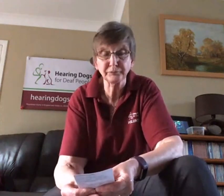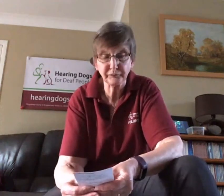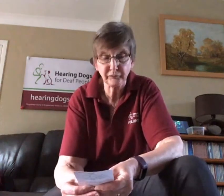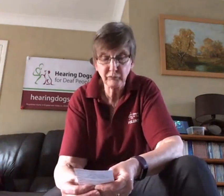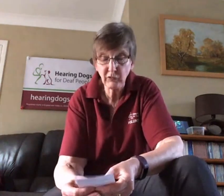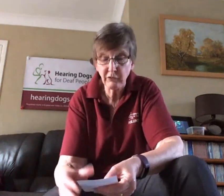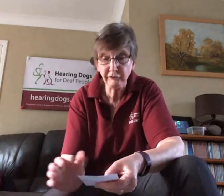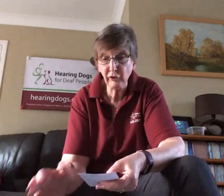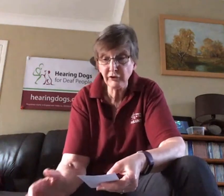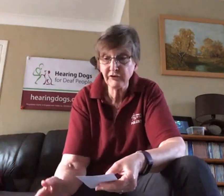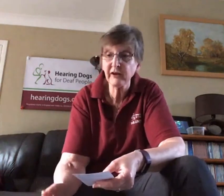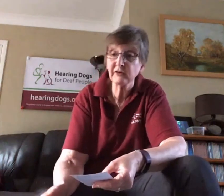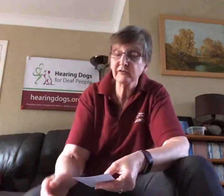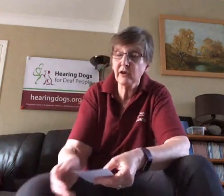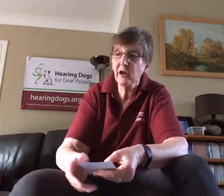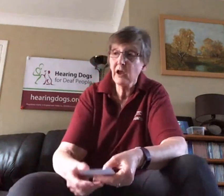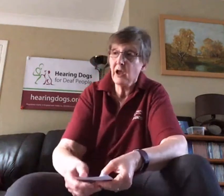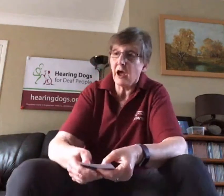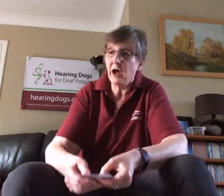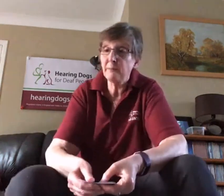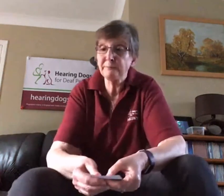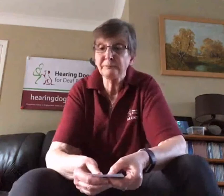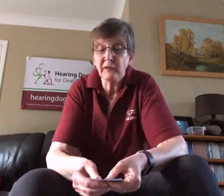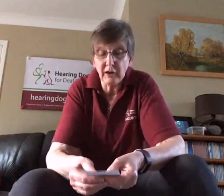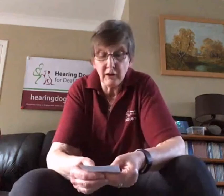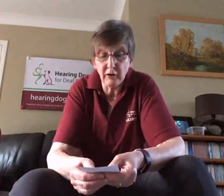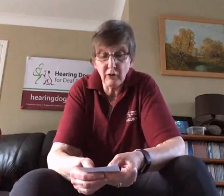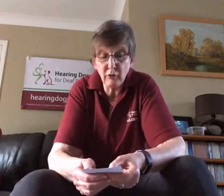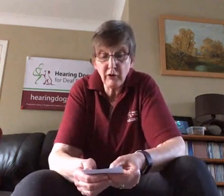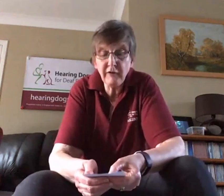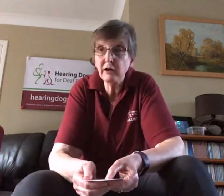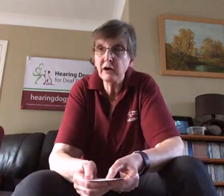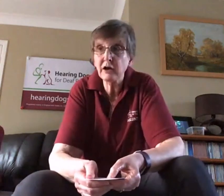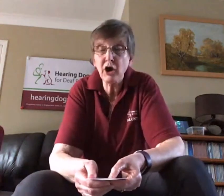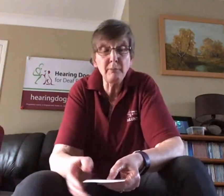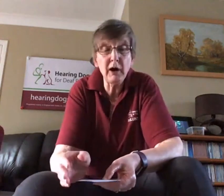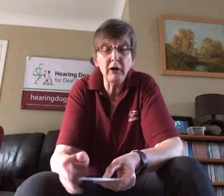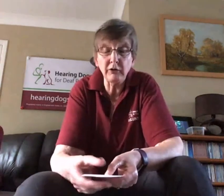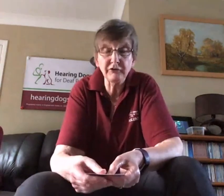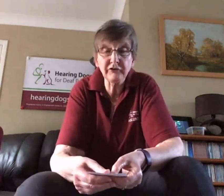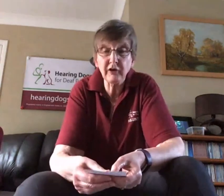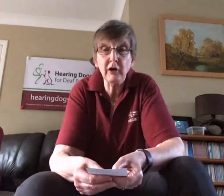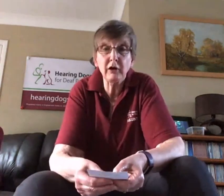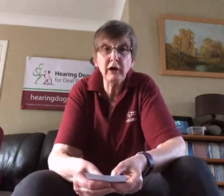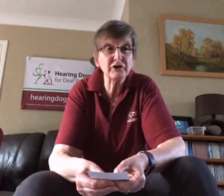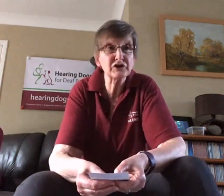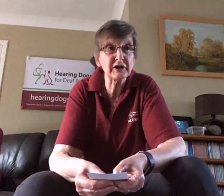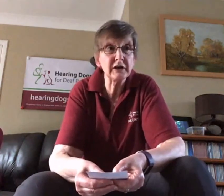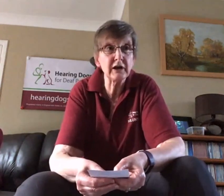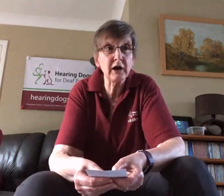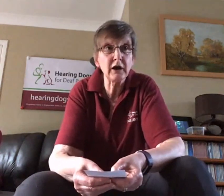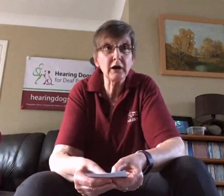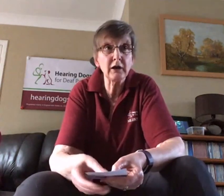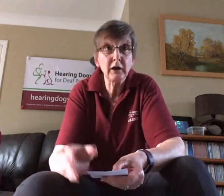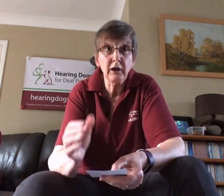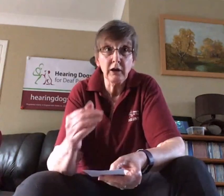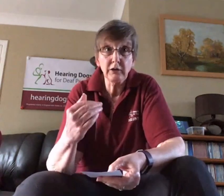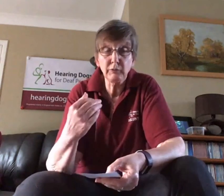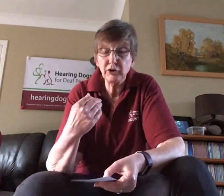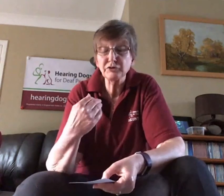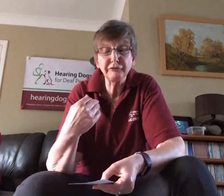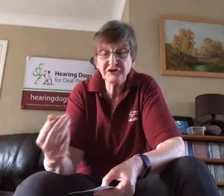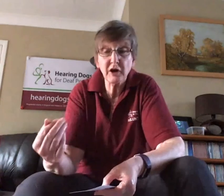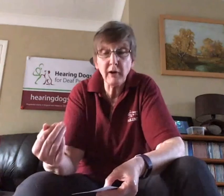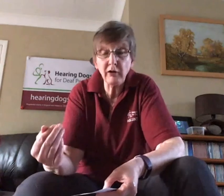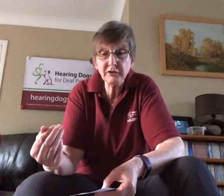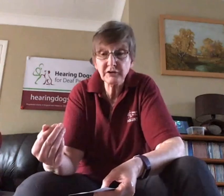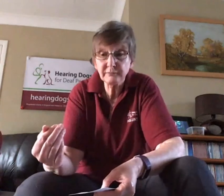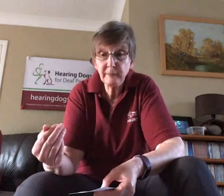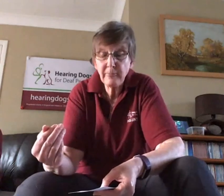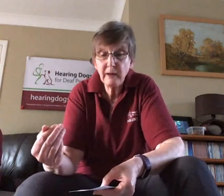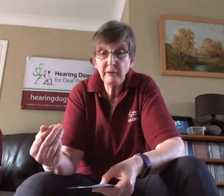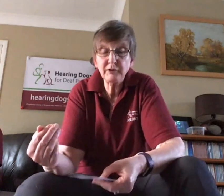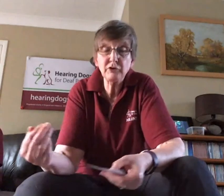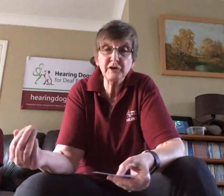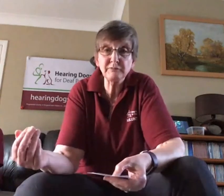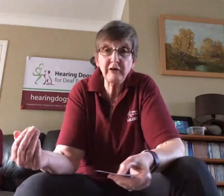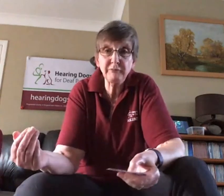All of our commands are actually, we use a voice command, but because some deaf people